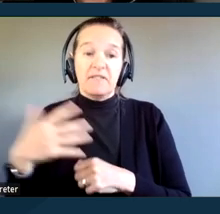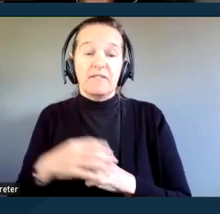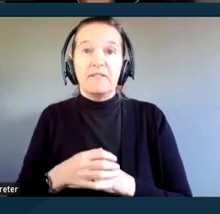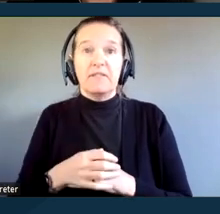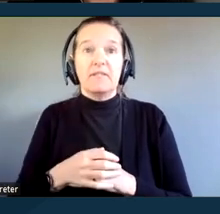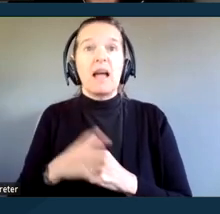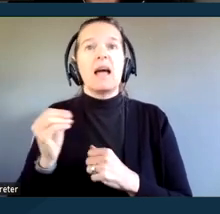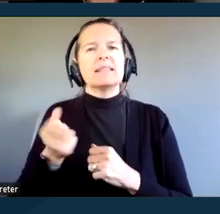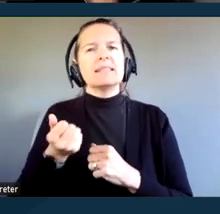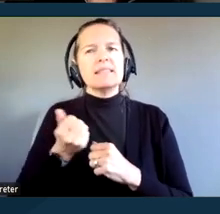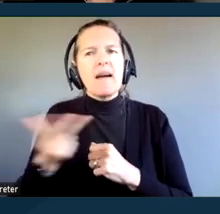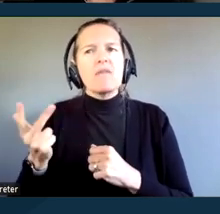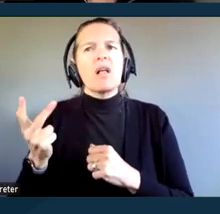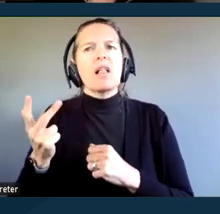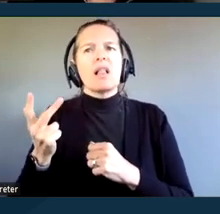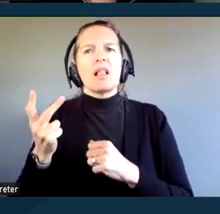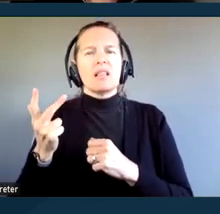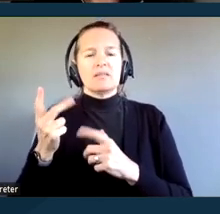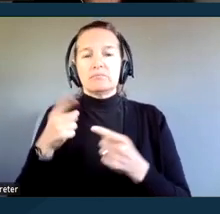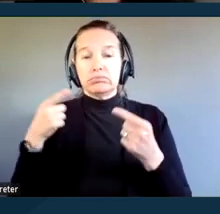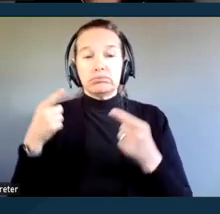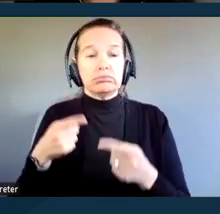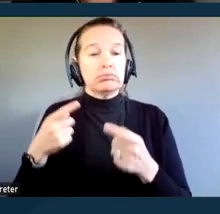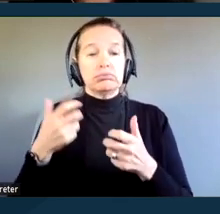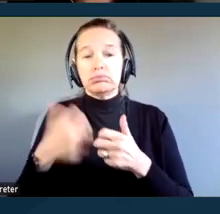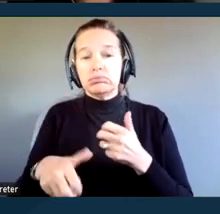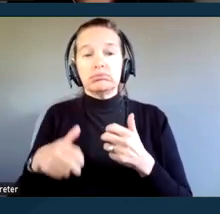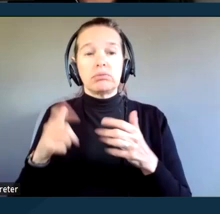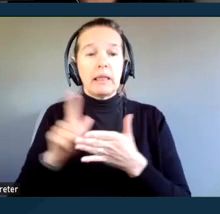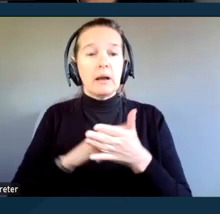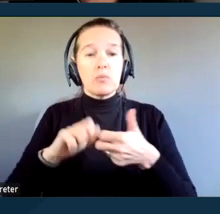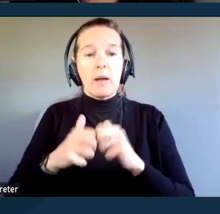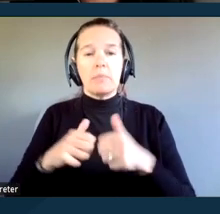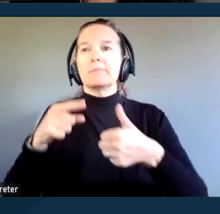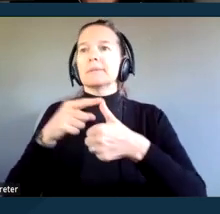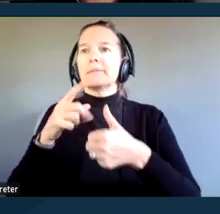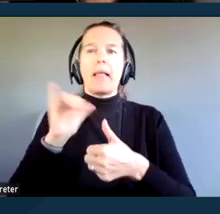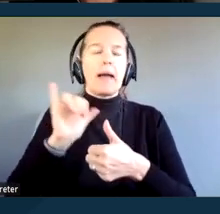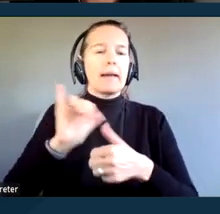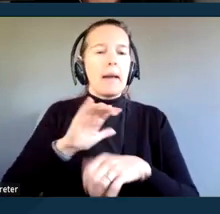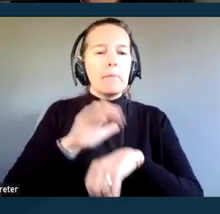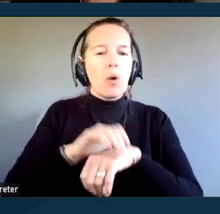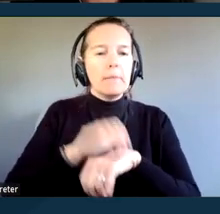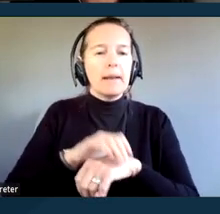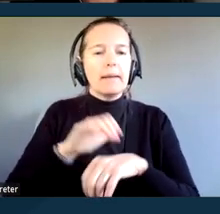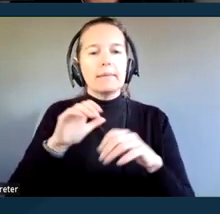burdensome civil legal problems, including employment discrimination, access to health care,